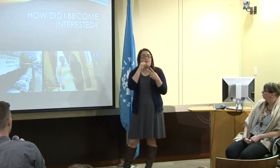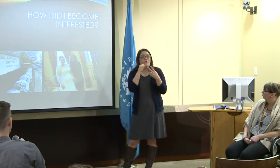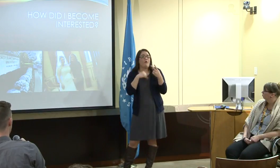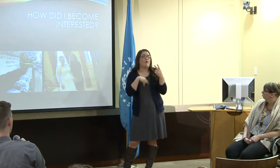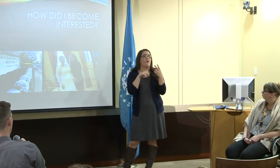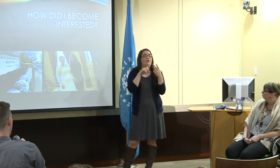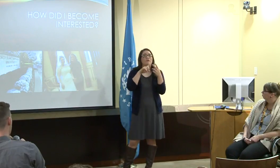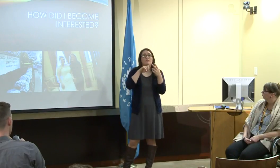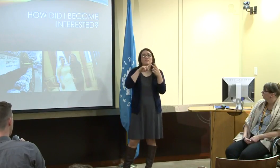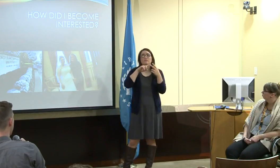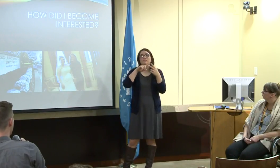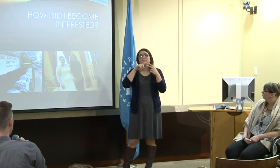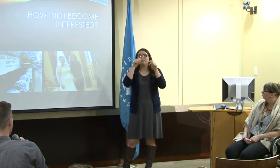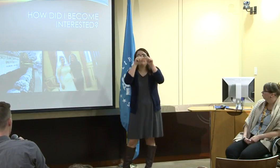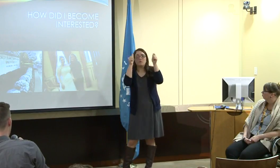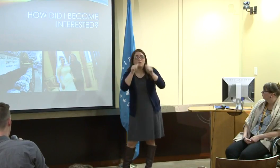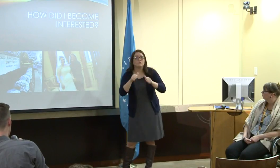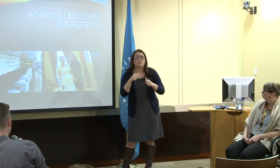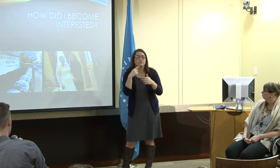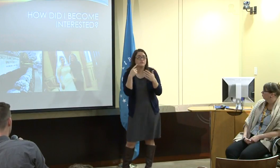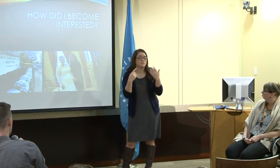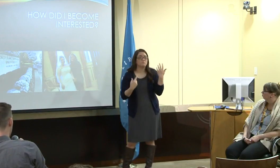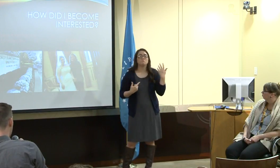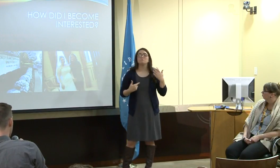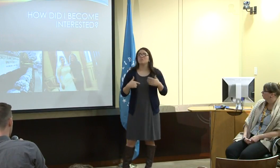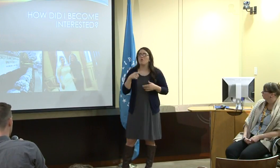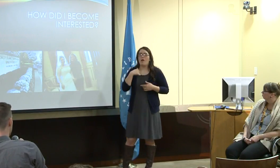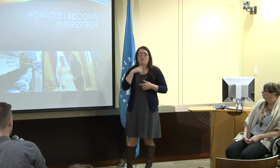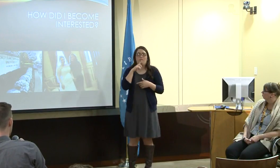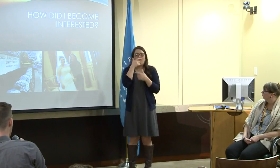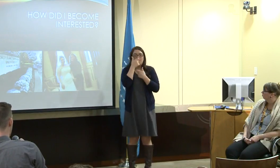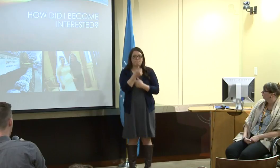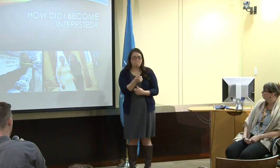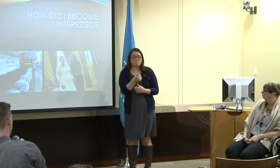They focused on poetry, art, sculptures, and a wide range